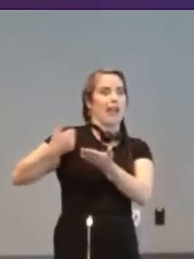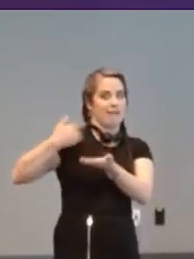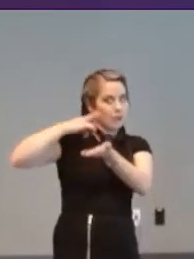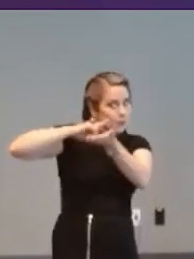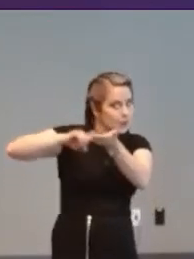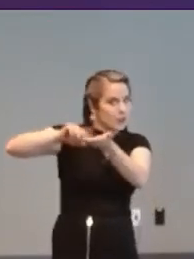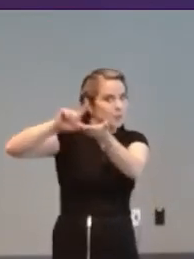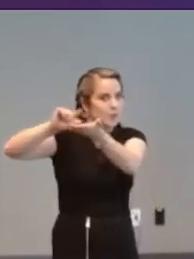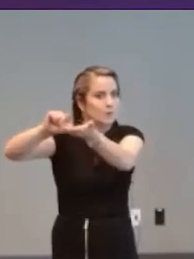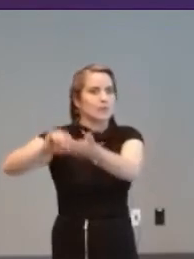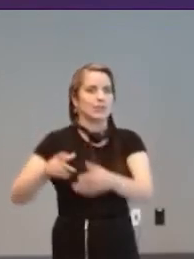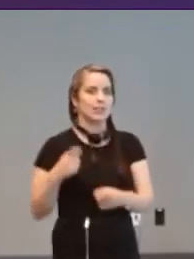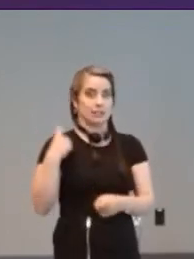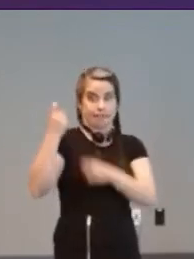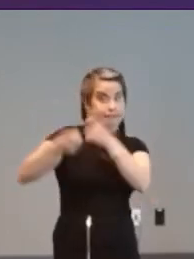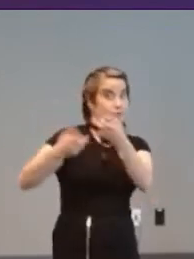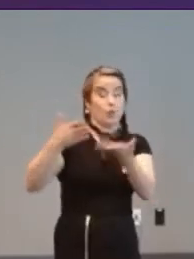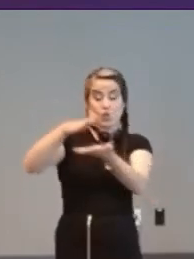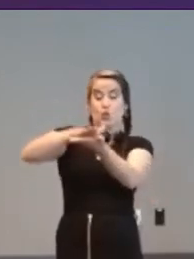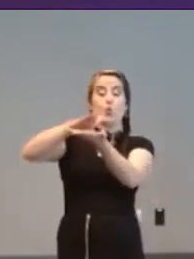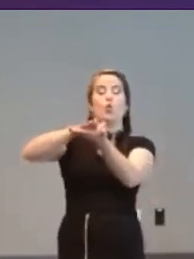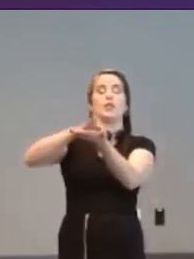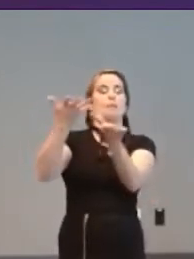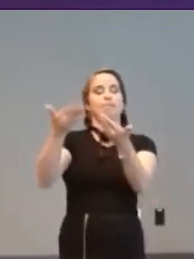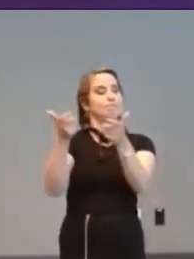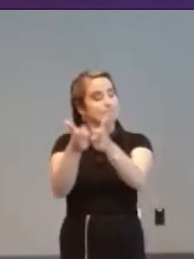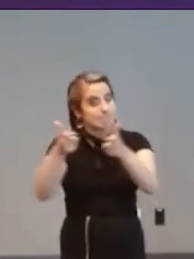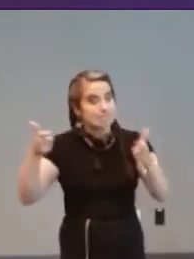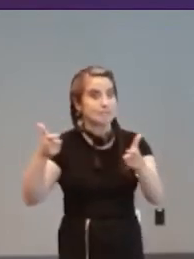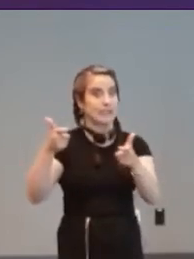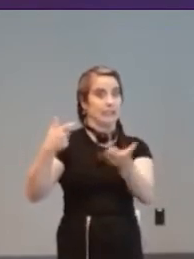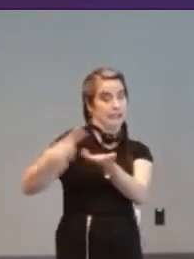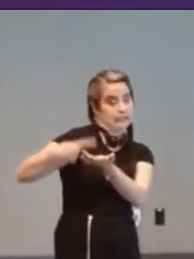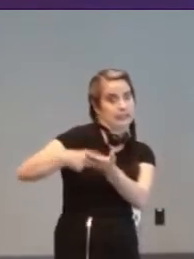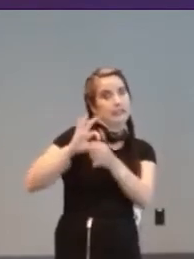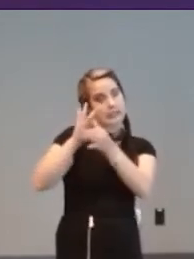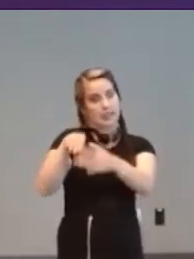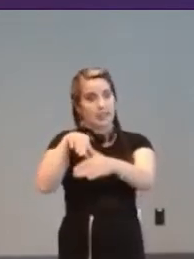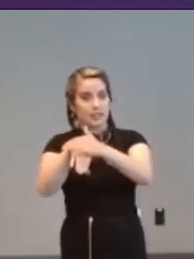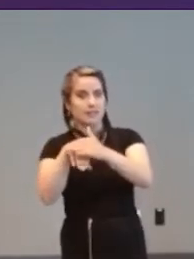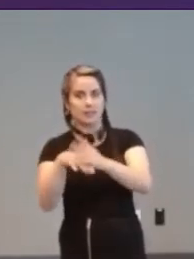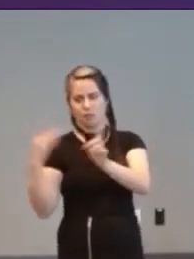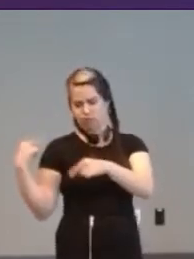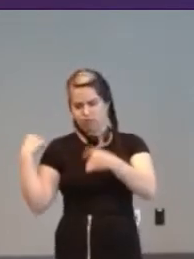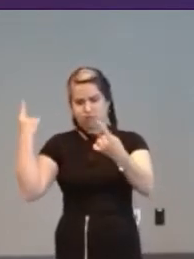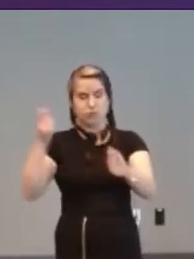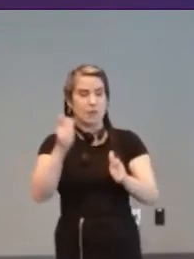massive for accessibility and all of that long history of people campaigning to get inclusive